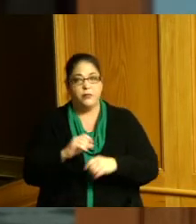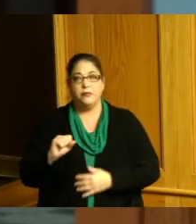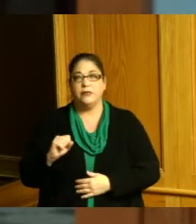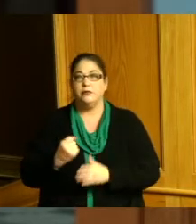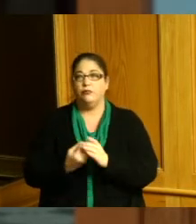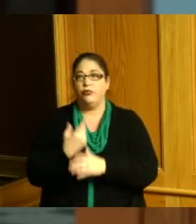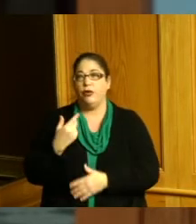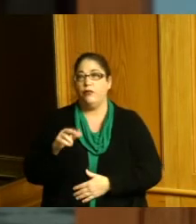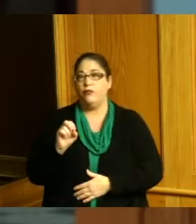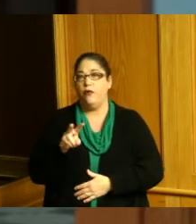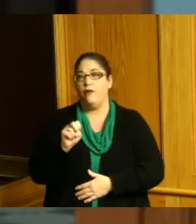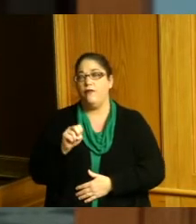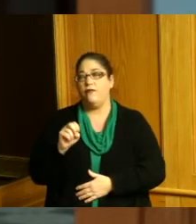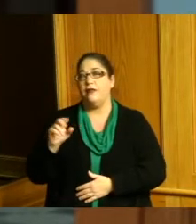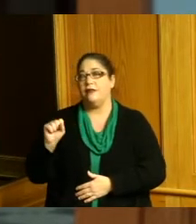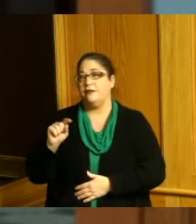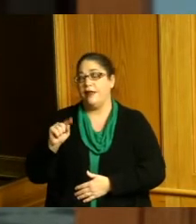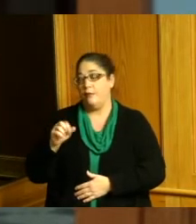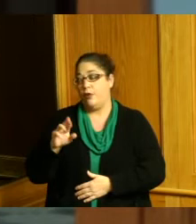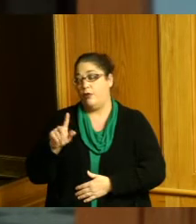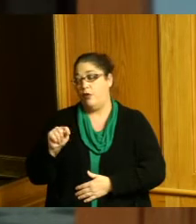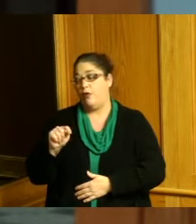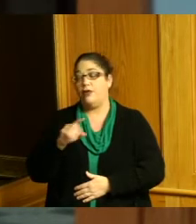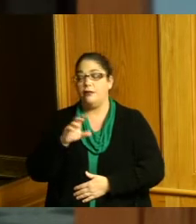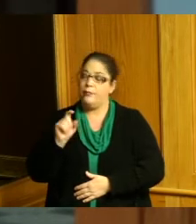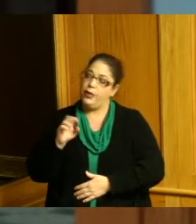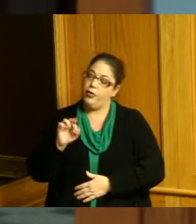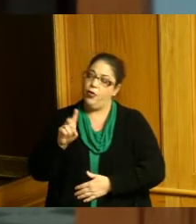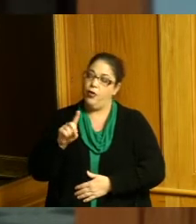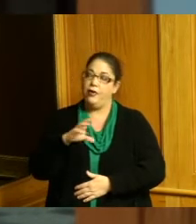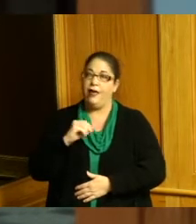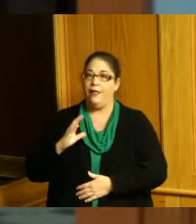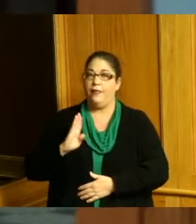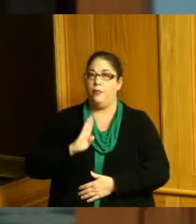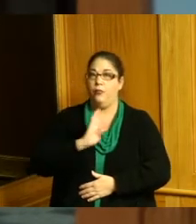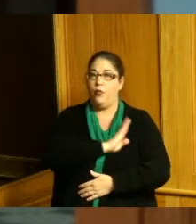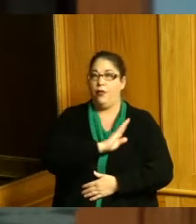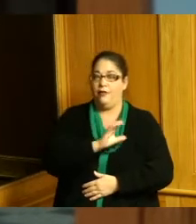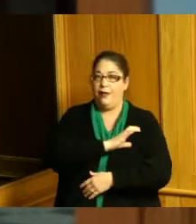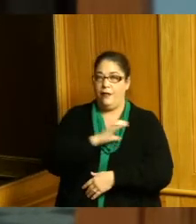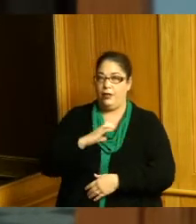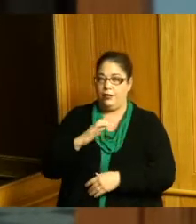between the village of St. Bernard and the Board of County Commissioners this is allowing us to